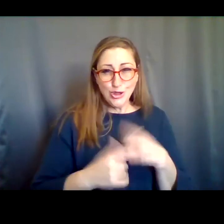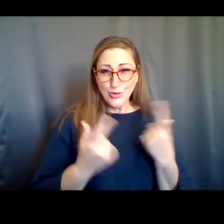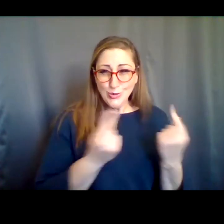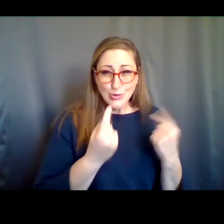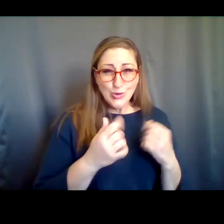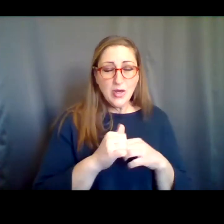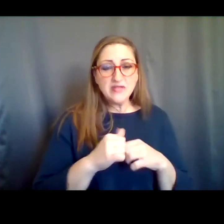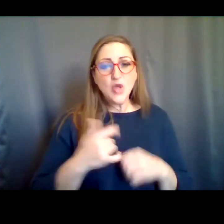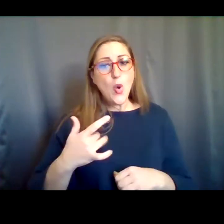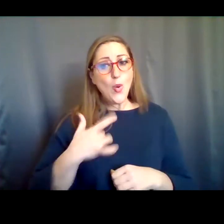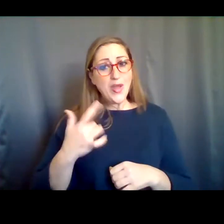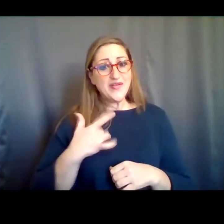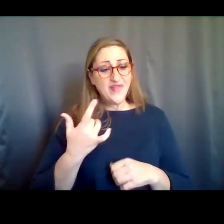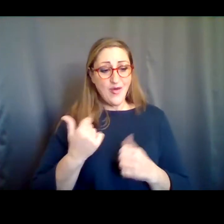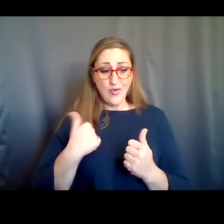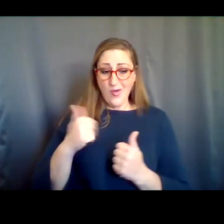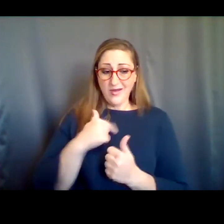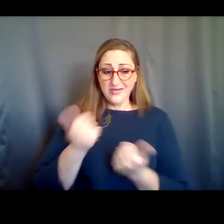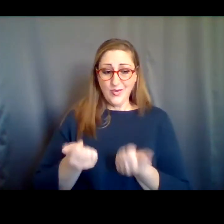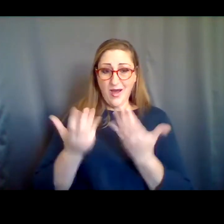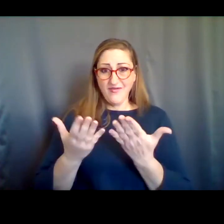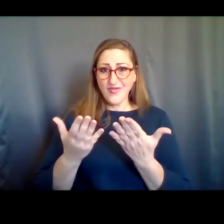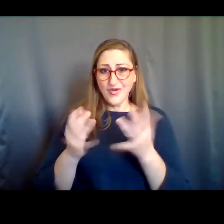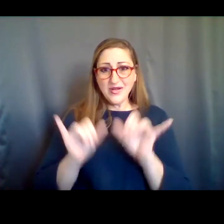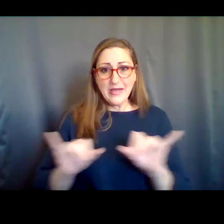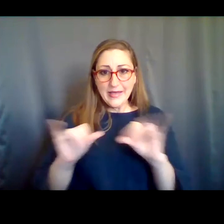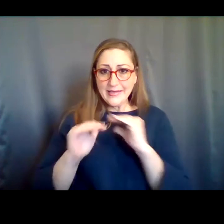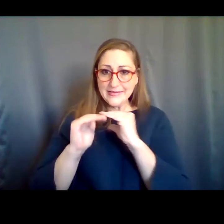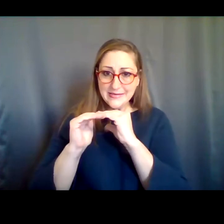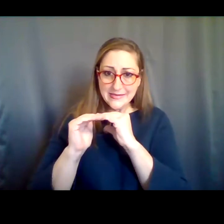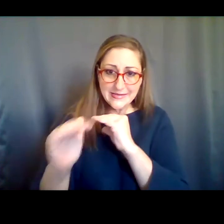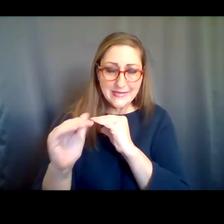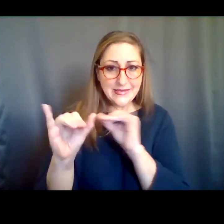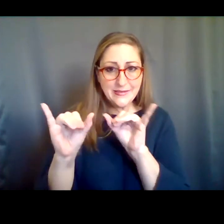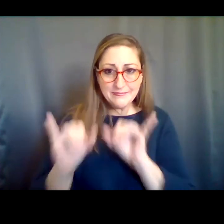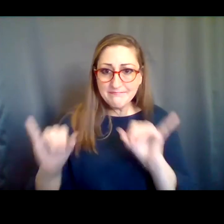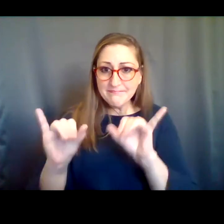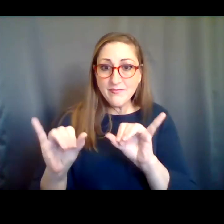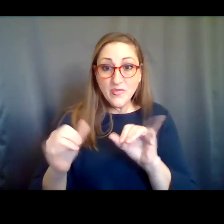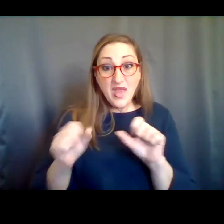whenever that is possible. Of course, it is not always possible, but that consistency